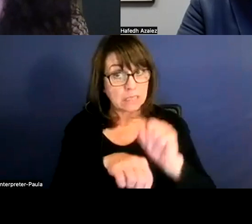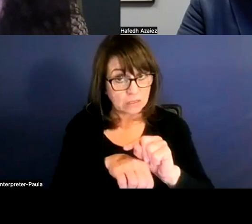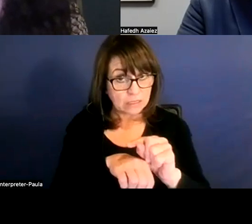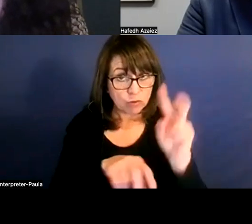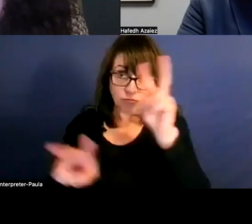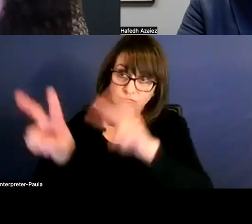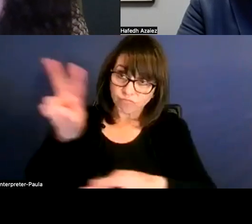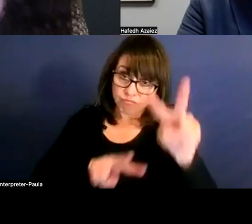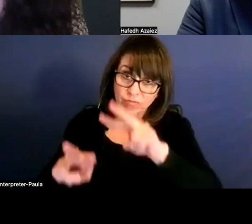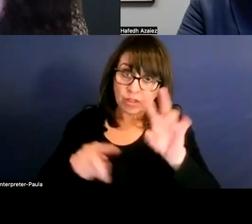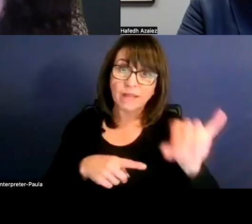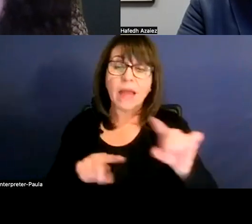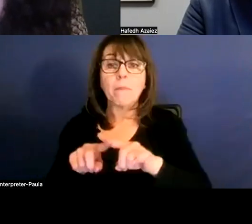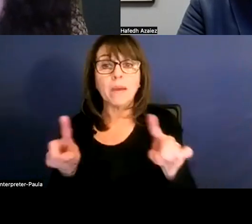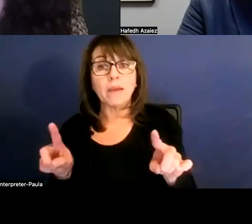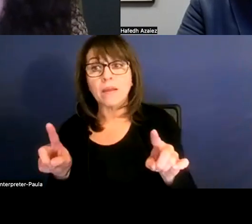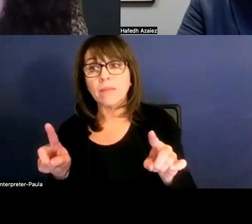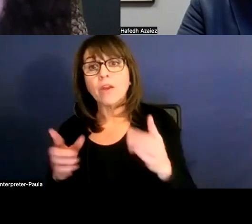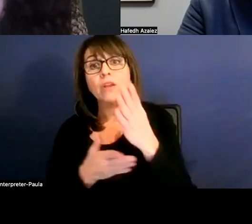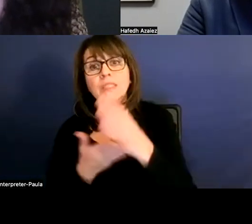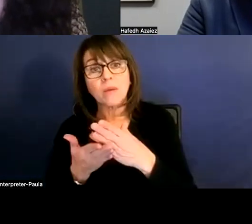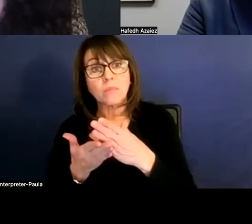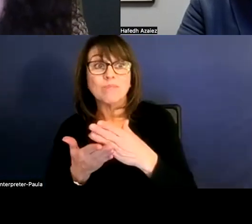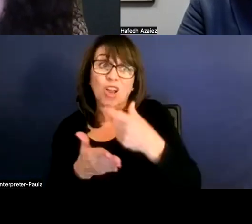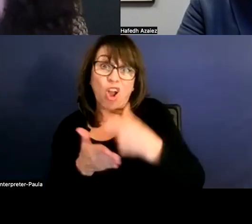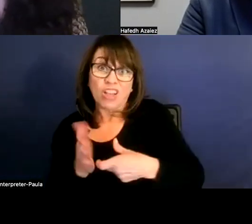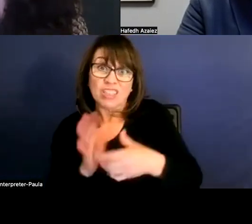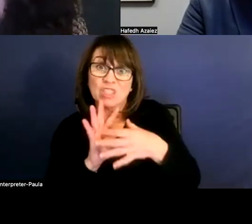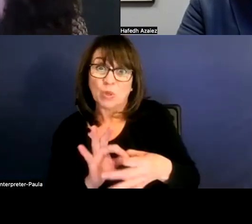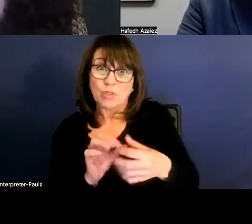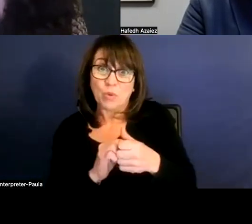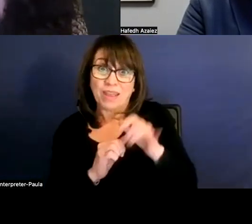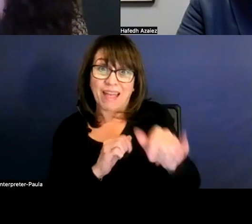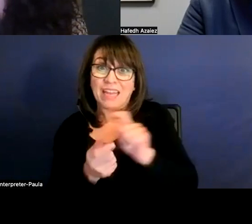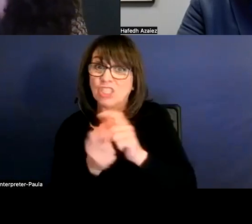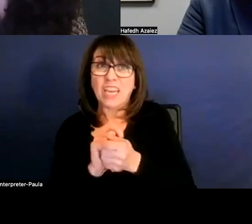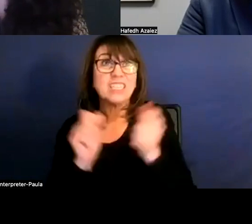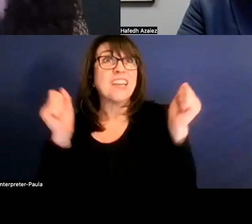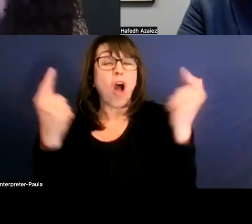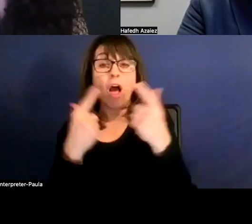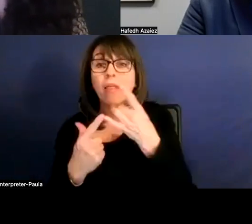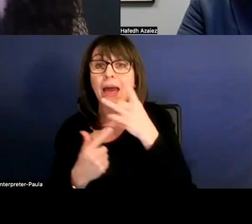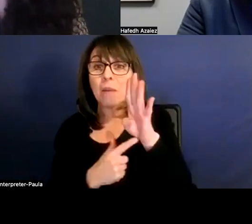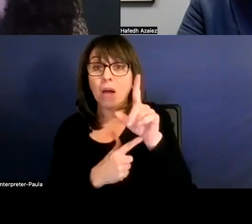but there is some upfront costs associated with changing all the lights across the whole district